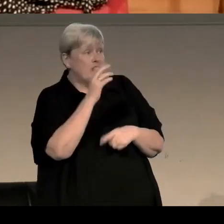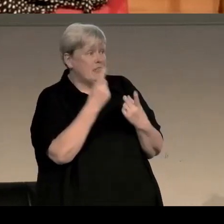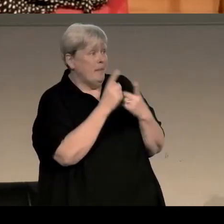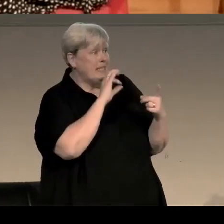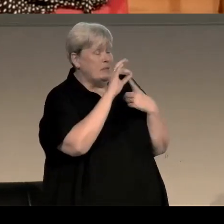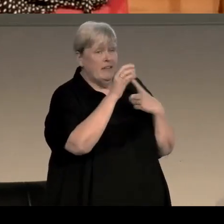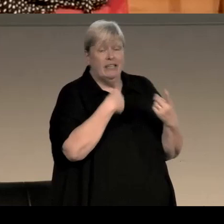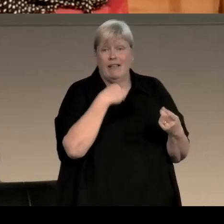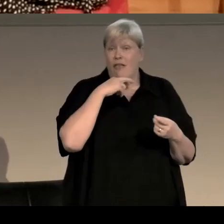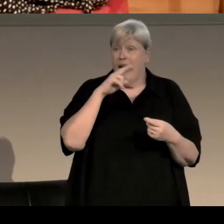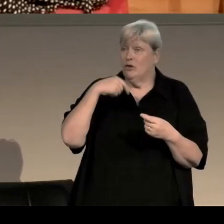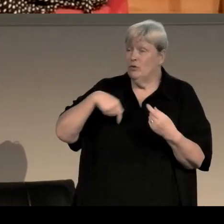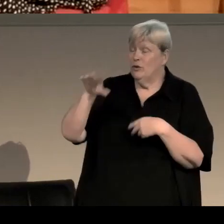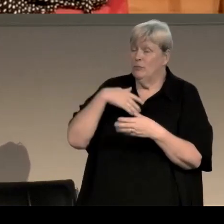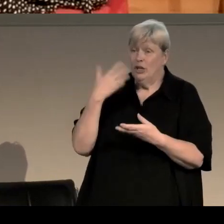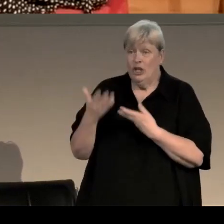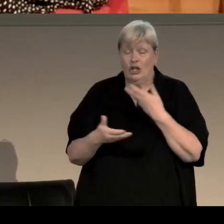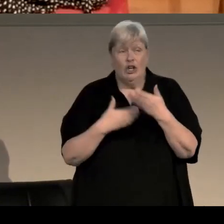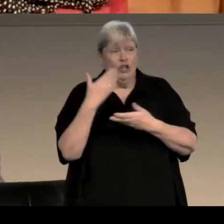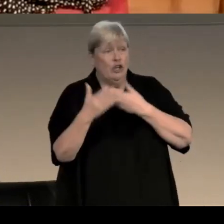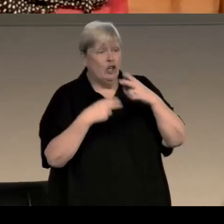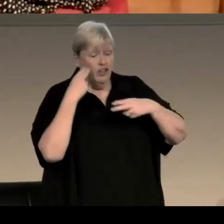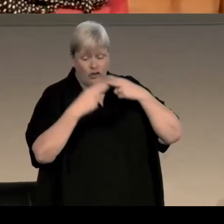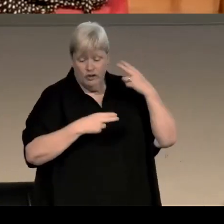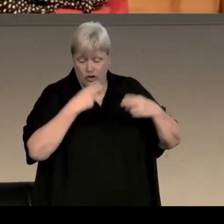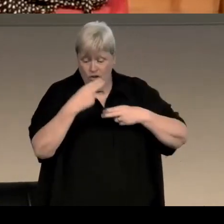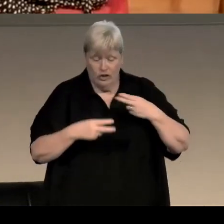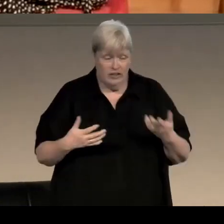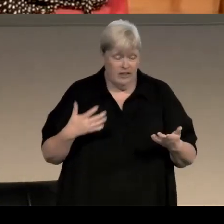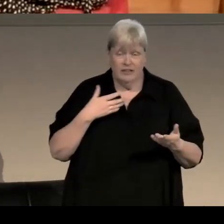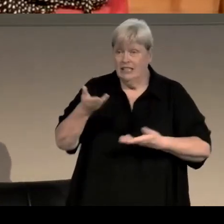in the course of the afternoon or the the lunch or whatever we're doing they'll tell me all sorts of